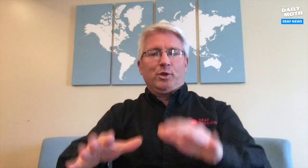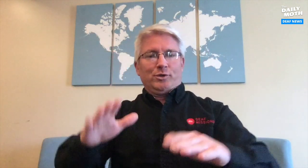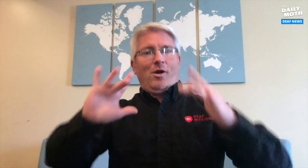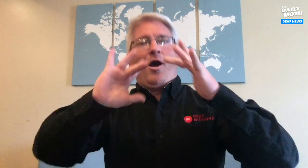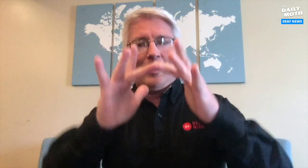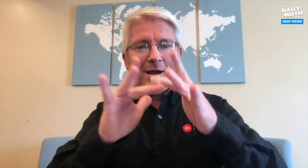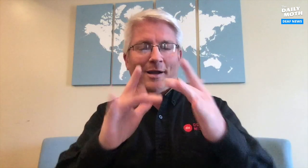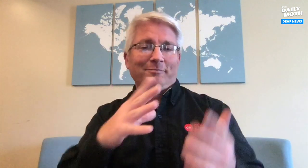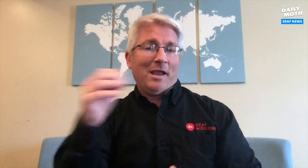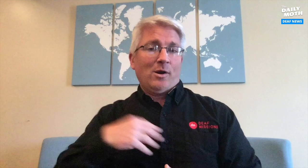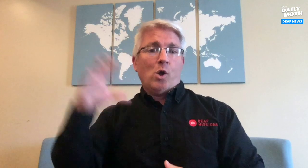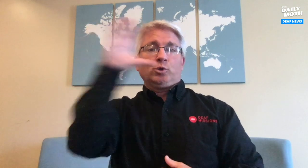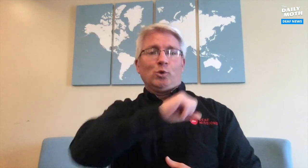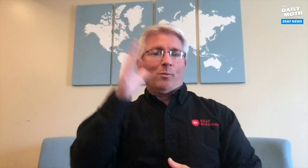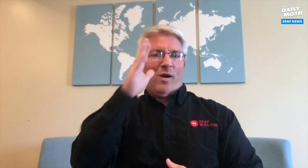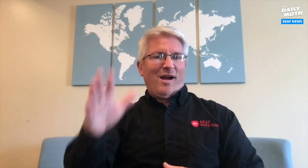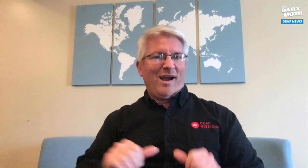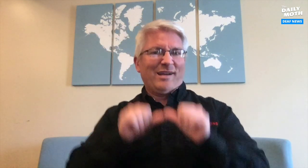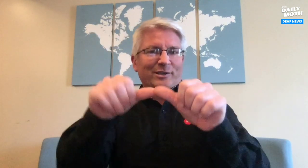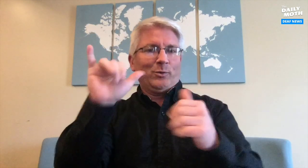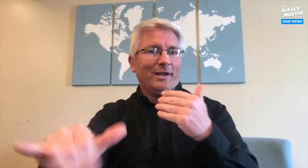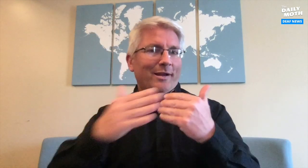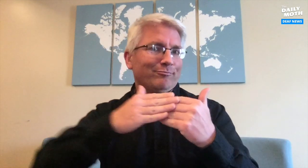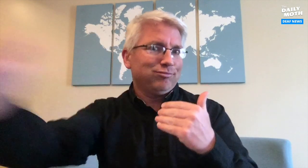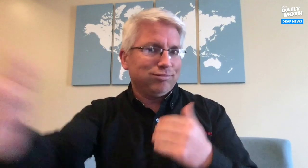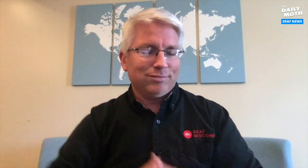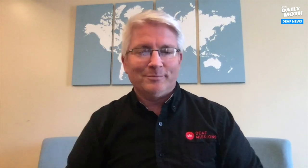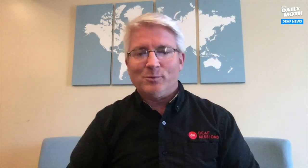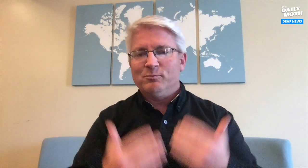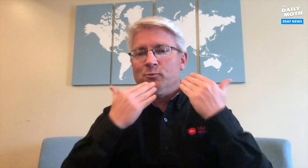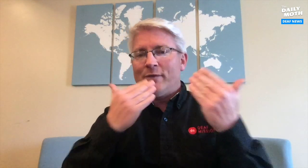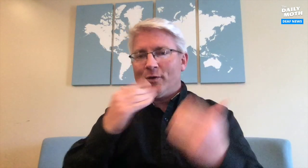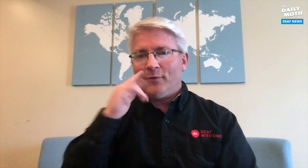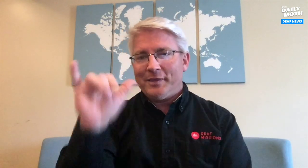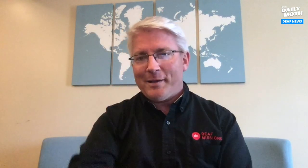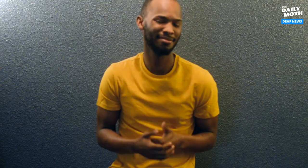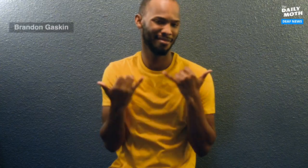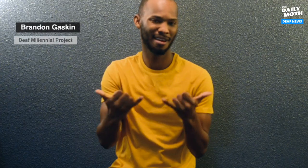the church to add an interpreter for their online videos. And I assume they will continue that. I'm grateful for that.